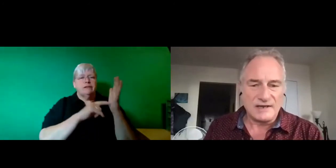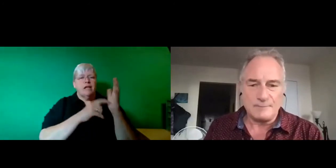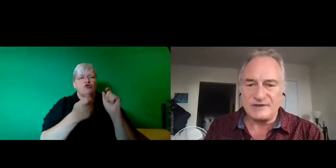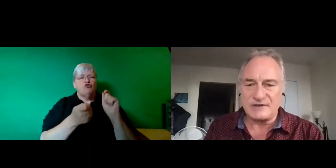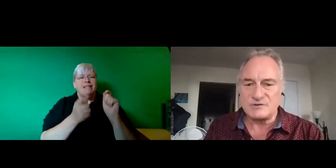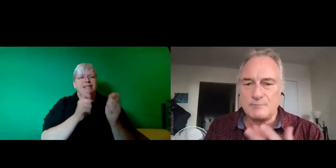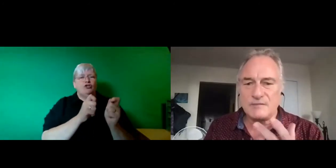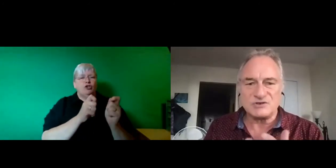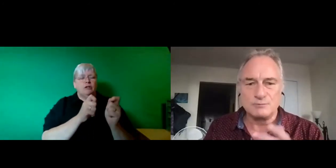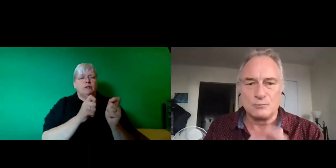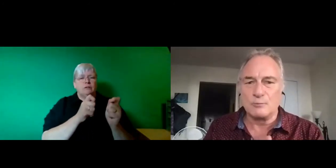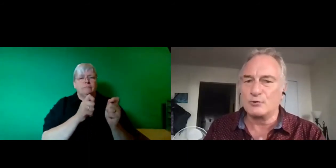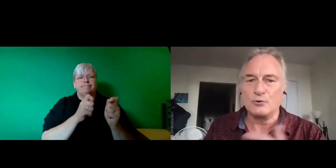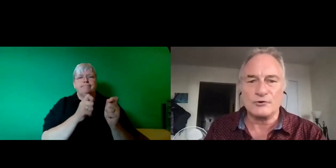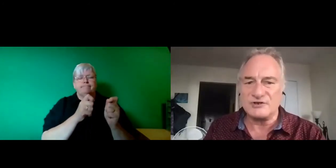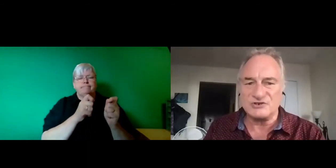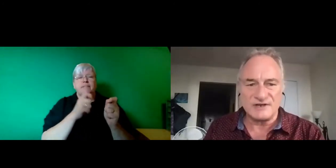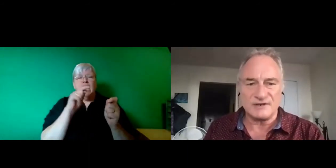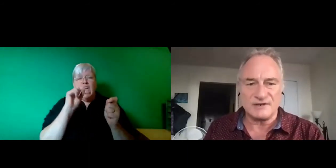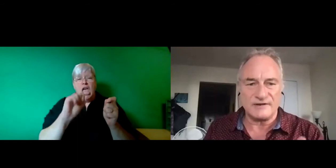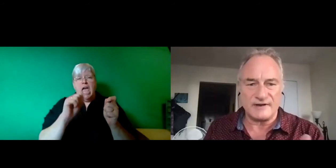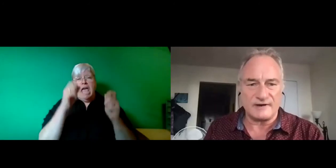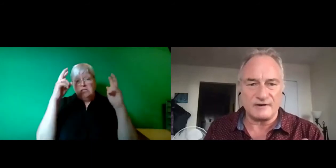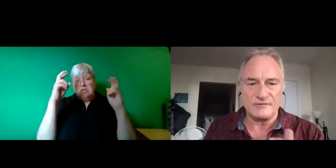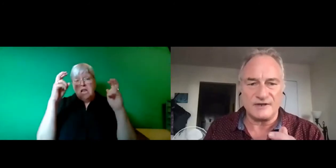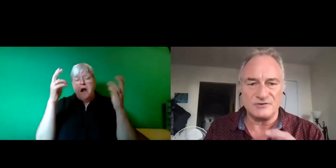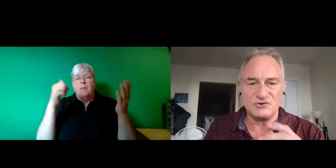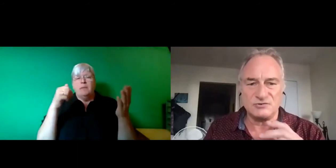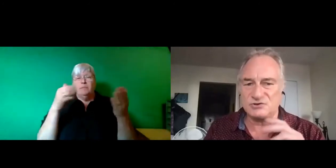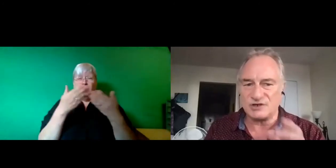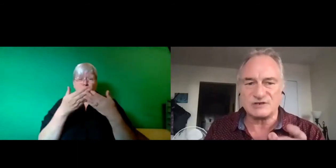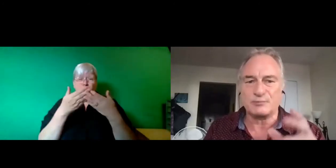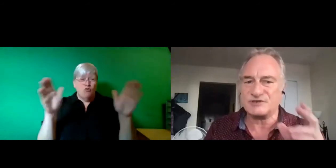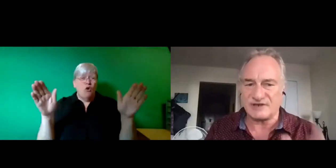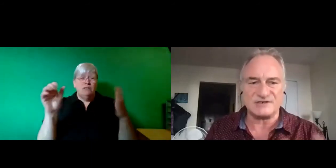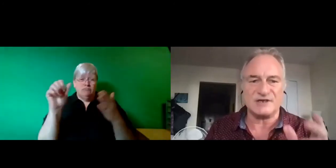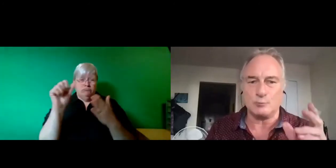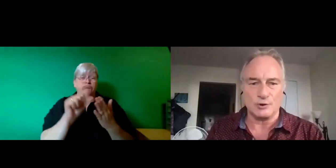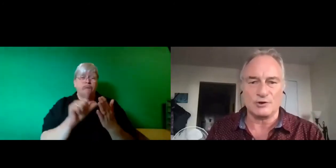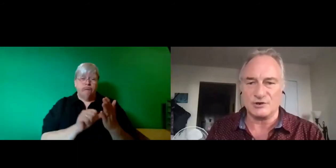but there was a much more broader agenda there than just protecting workers